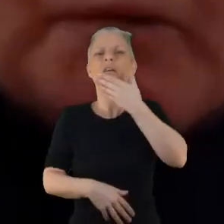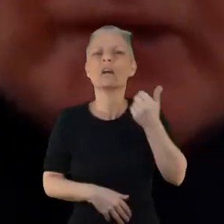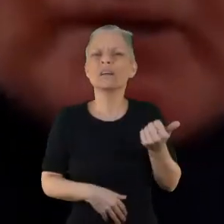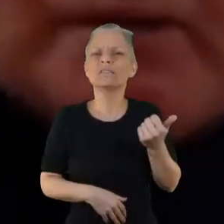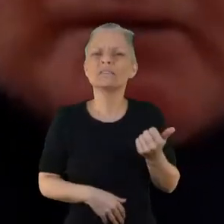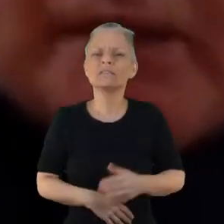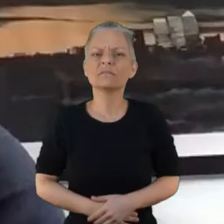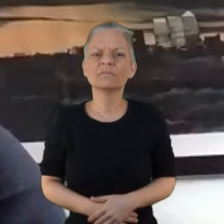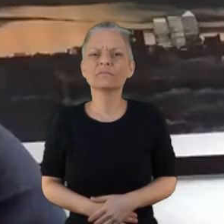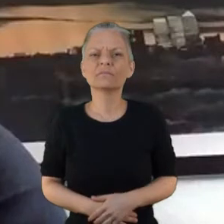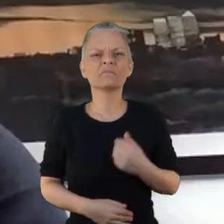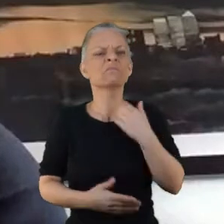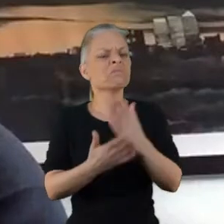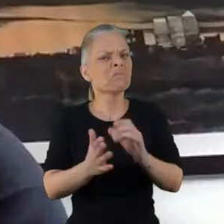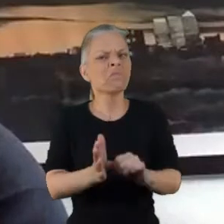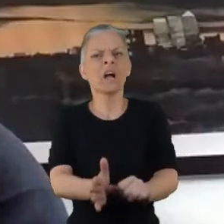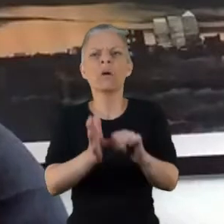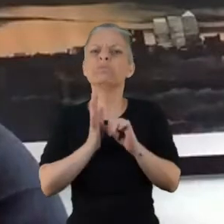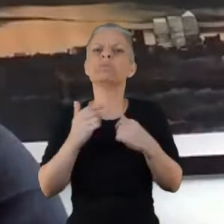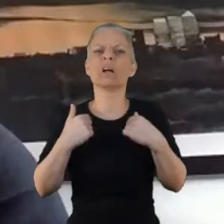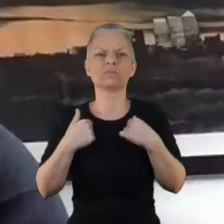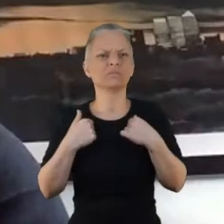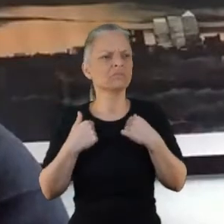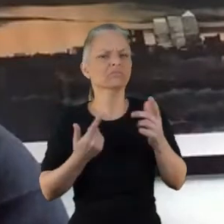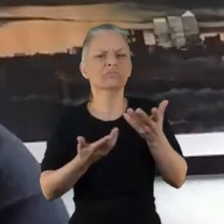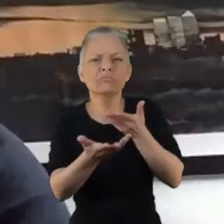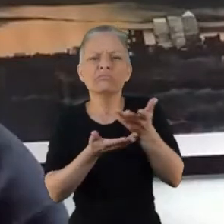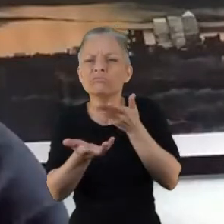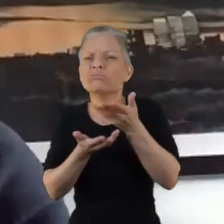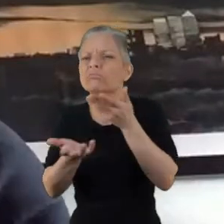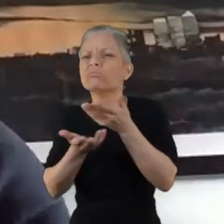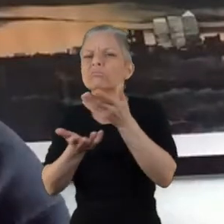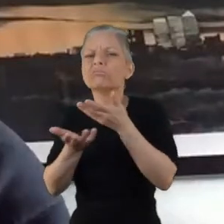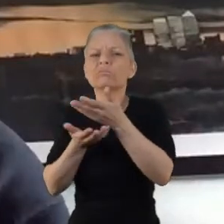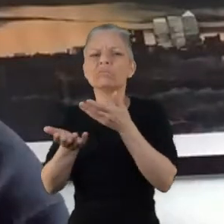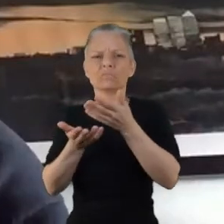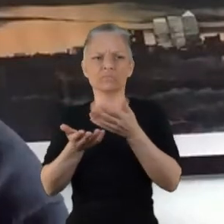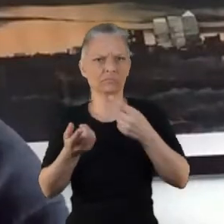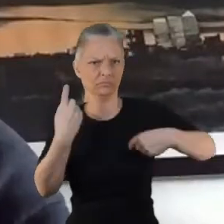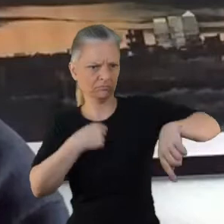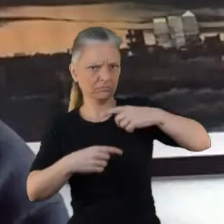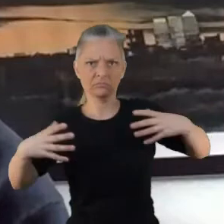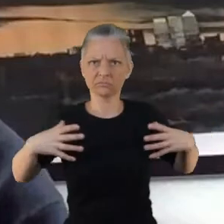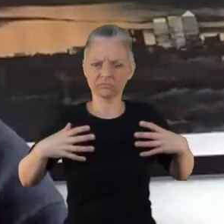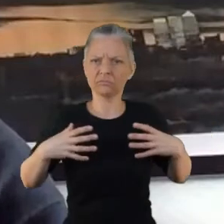I was just quite impressed that as well as involving a conversation between ourselves